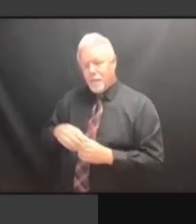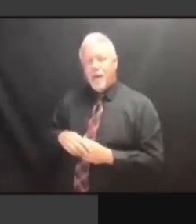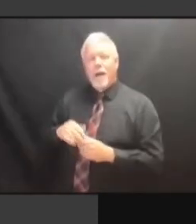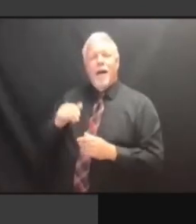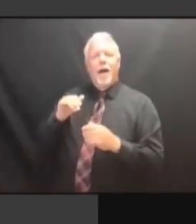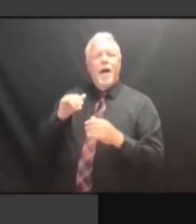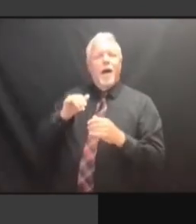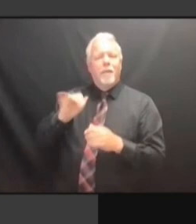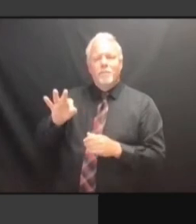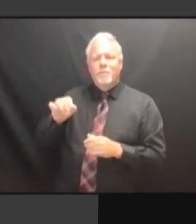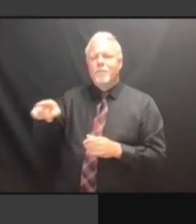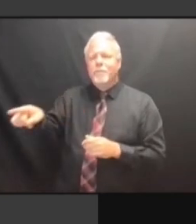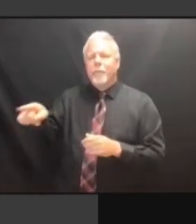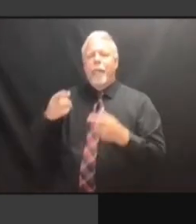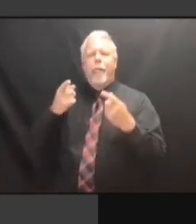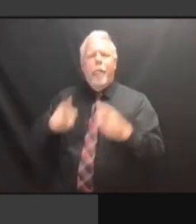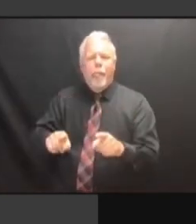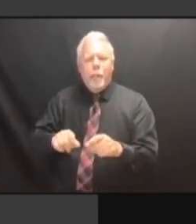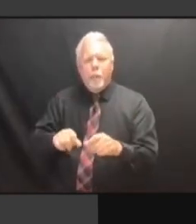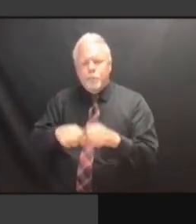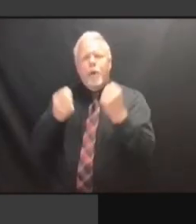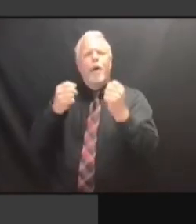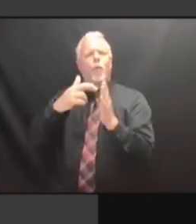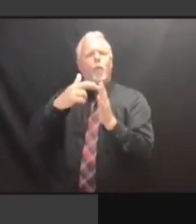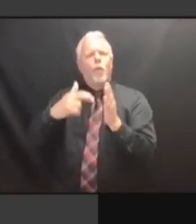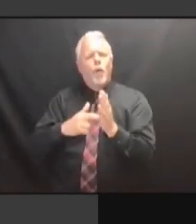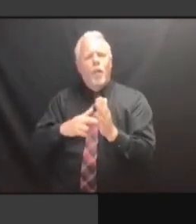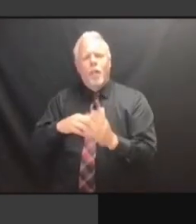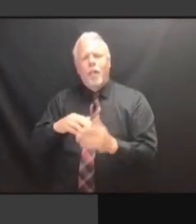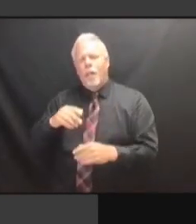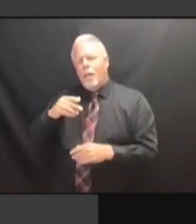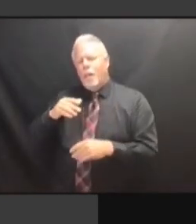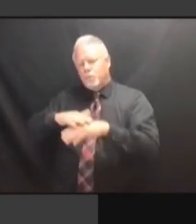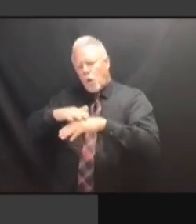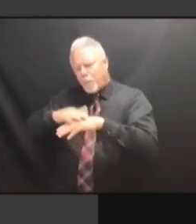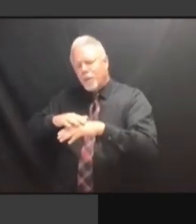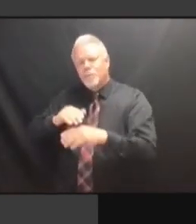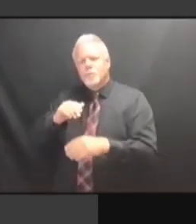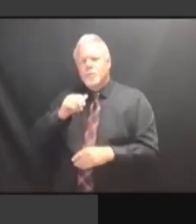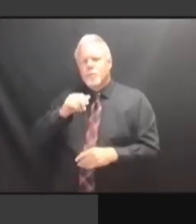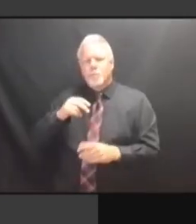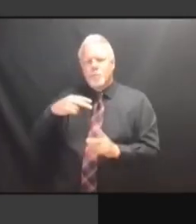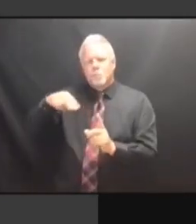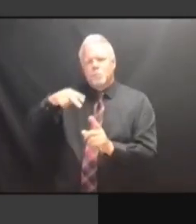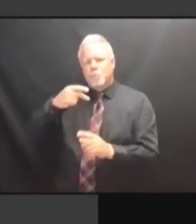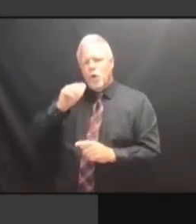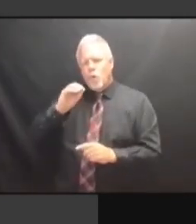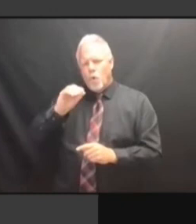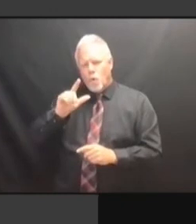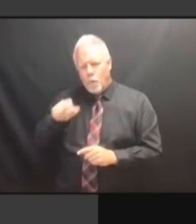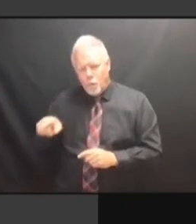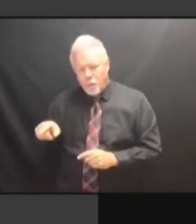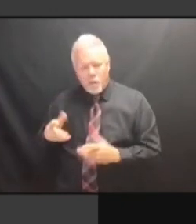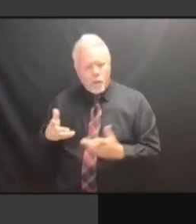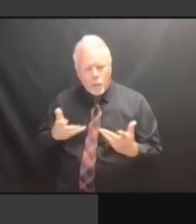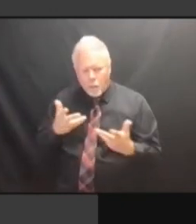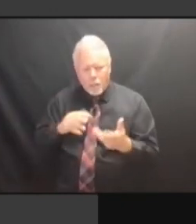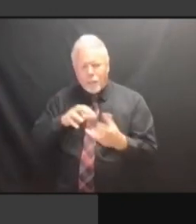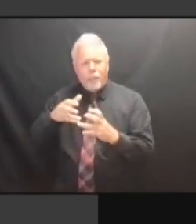THIS -- >> THIS -- >> PRESUMABLY, THIS -- >> PRESUMABLY, IF THIS -- >> PRESUMABLY, IF YOU THIS -- >> PRESUMABLY, IF YOU GOT THIS -- >> PRESUMABLY, IF YOU GOT AN PRESUMABLY, IF YOU GOT AN PRESUMABLY, IF YOU GOT AN ABSENTEE PRESUMABLY, IF YOU GOT AN ABSENTEE BALLOT, PRESUMABLY, IF YOU GOT AN ABSENTEE BALLOT, YOU PRESUMABLY, IF YOU GOT AN ABSENTEE BALLOT, YOU WOULDN'T ABSENTEE BALLOT, YOU WOULDN'T ABSENTEE BALLOT, YOU WOULDN'T SEND ABSENTEE BALLOT, YOU WOULDN'T SEND IT. SEND IT. SEND IT. >> SEND IT. >> BUT SEND IT. >> BUT THERE SEND IT. >> BUT THERE IS SEND IT. >> BUT THERE IS ONE SEND IT. >> BUT THERE IS ONE ADDITIONAL